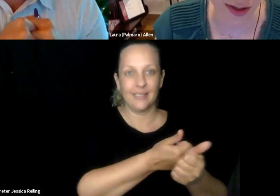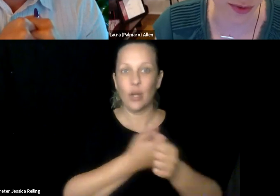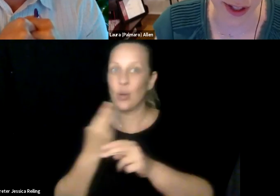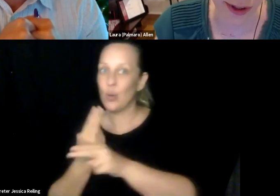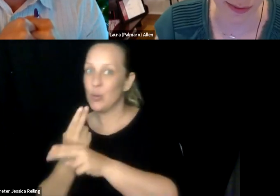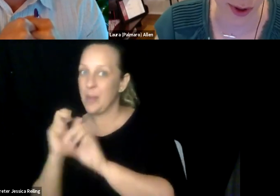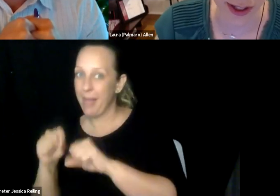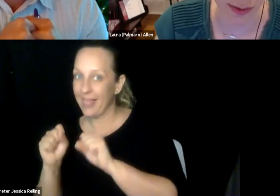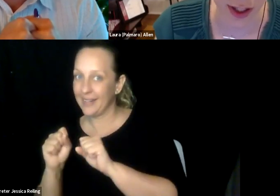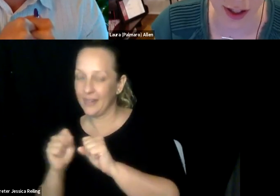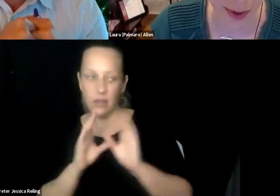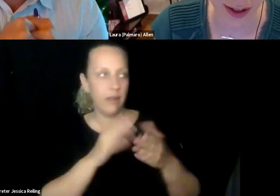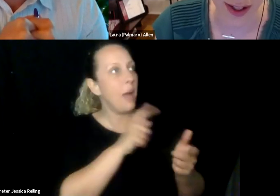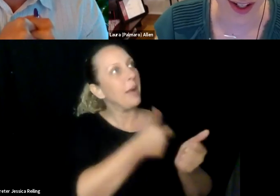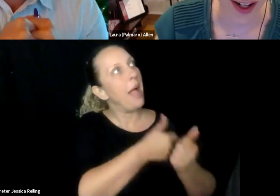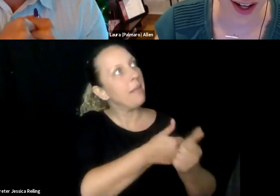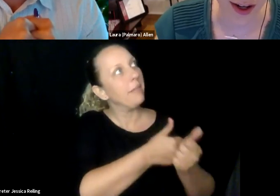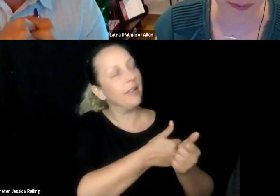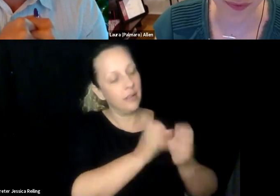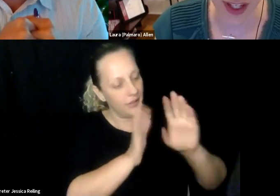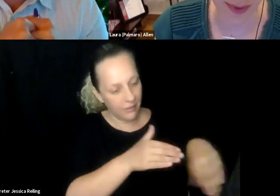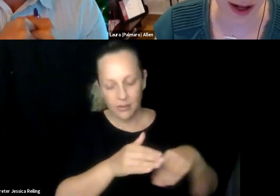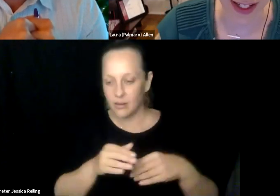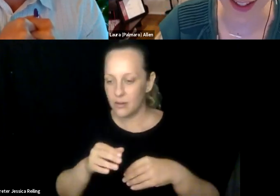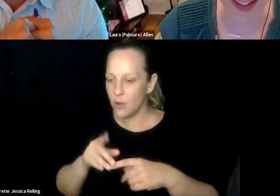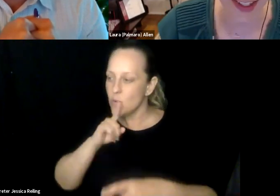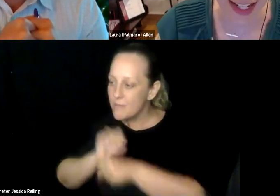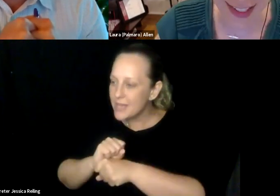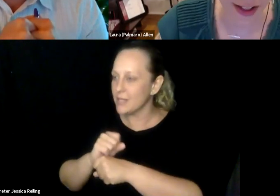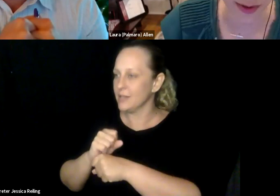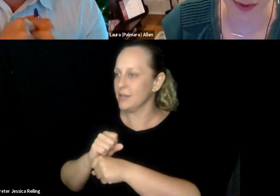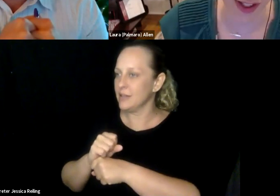is shifting the conversation from compliance more to